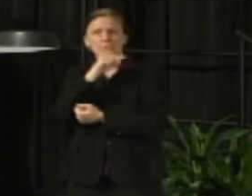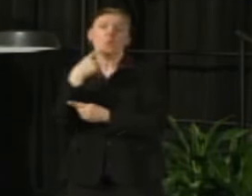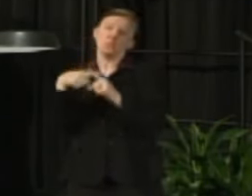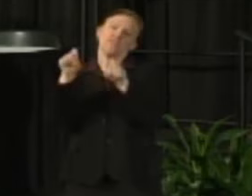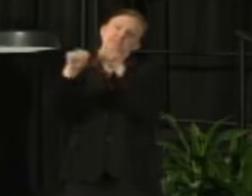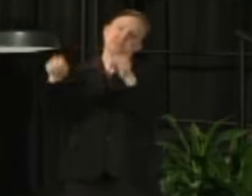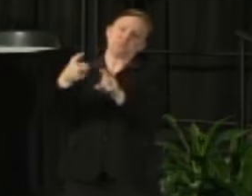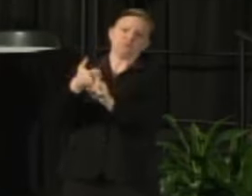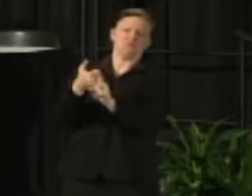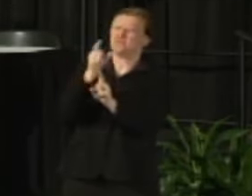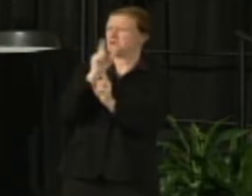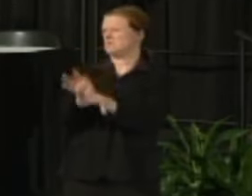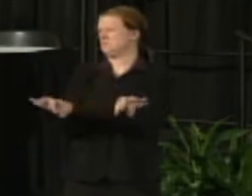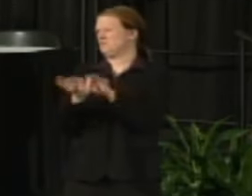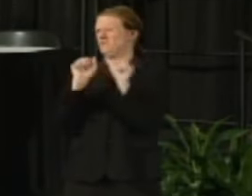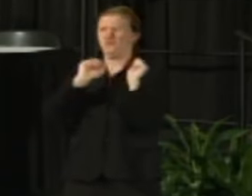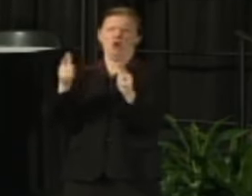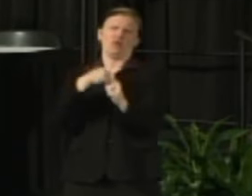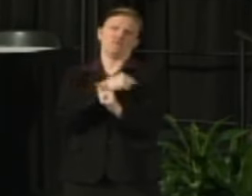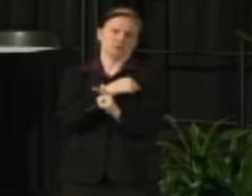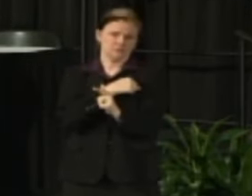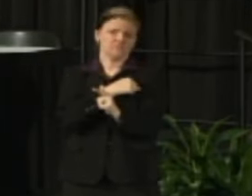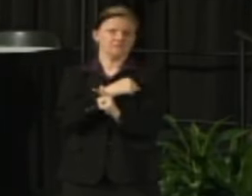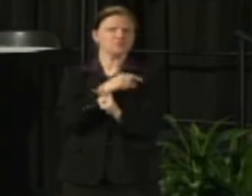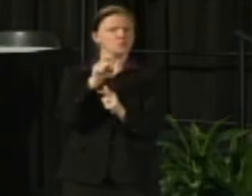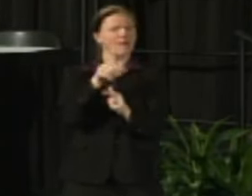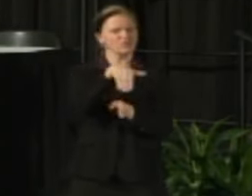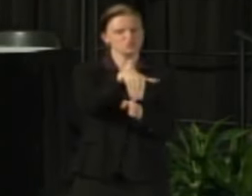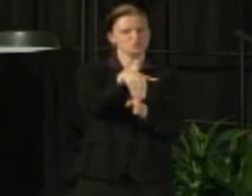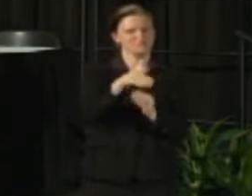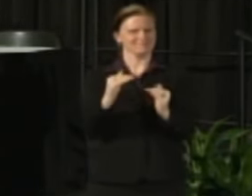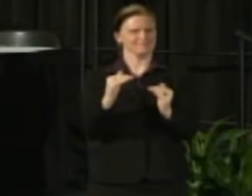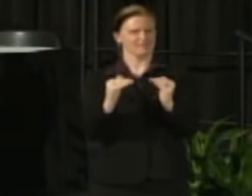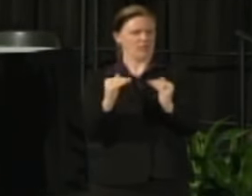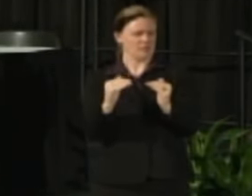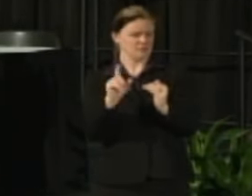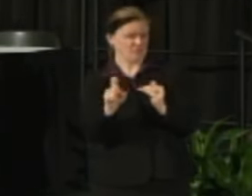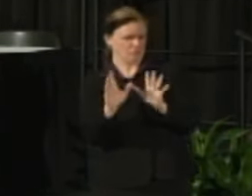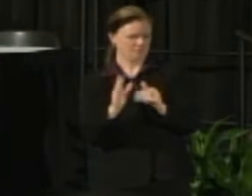It's so critical to all of our future so I want to share with you just some of the snapshots